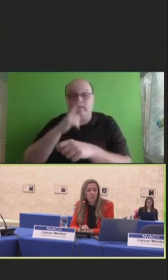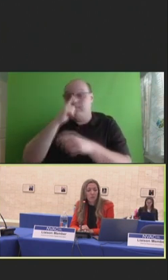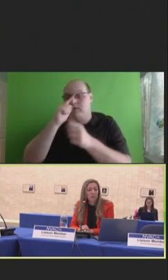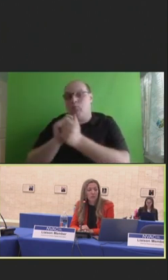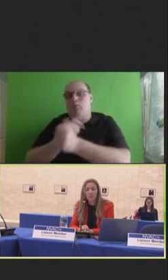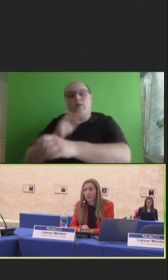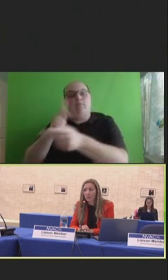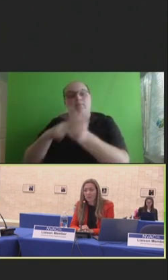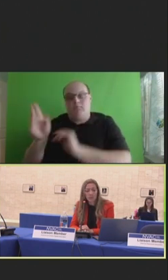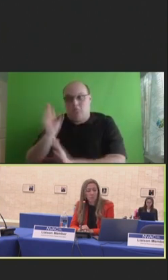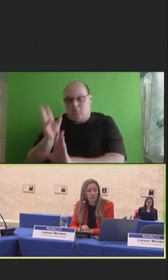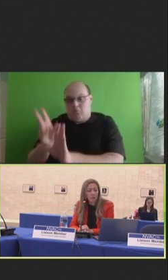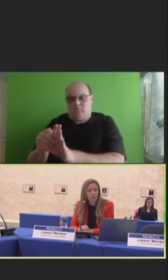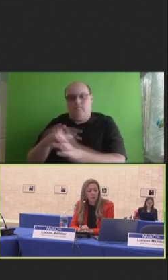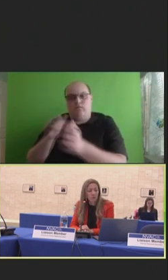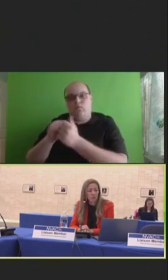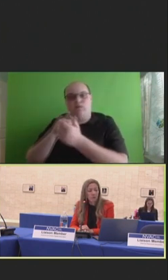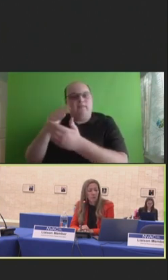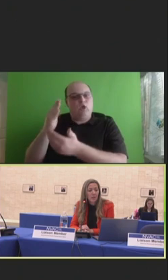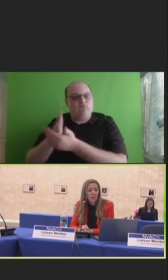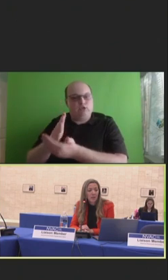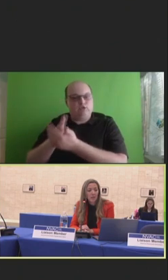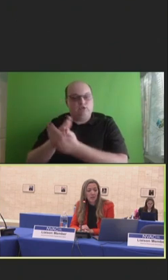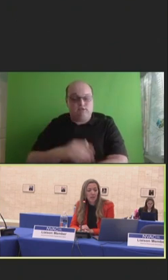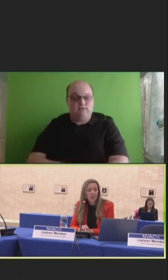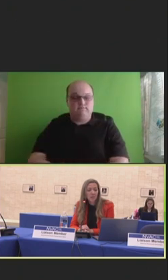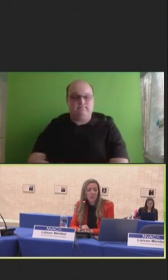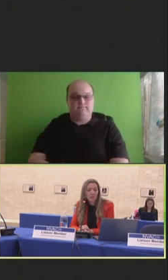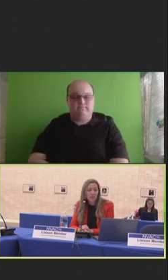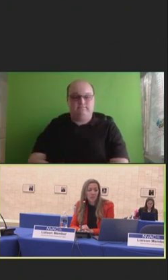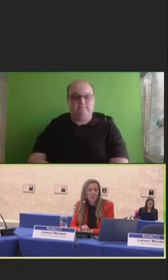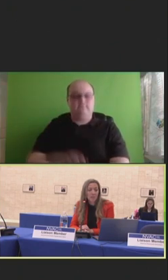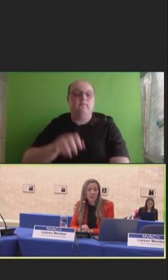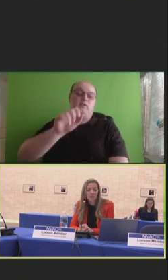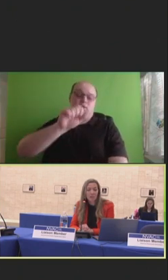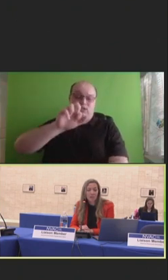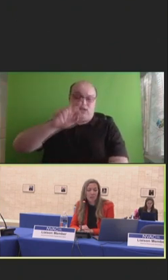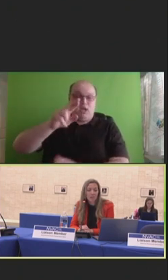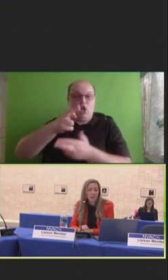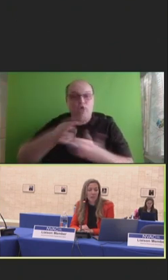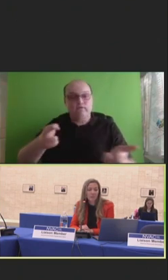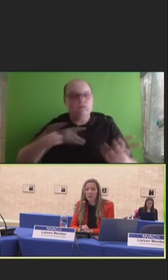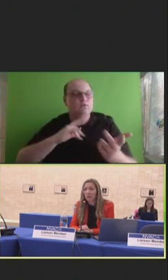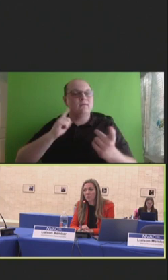comprehensive vaccination records and links to error resources on considerations for capturing